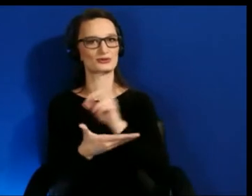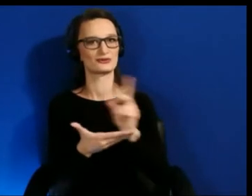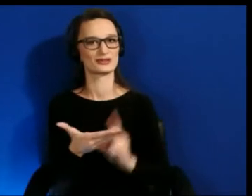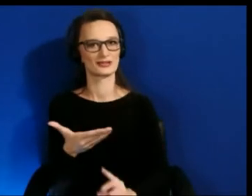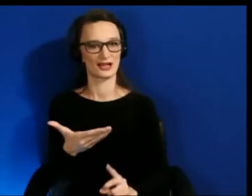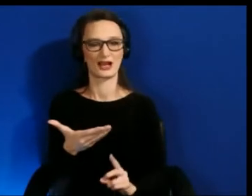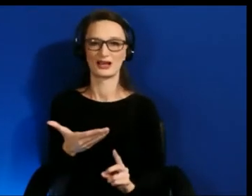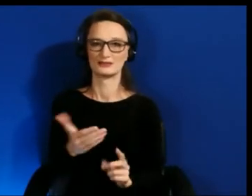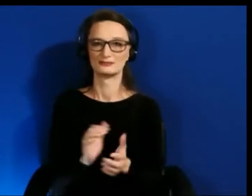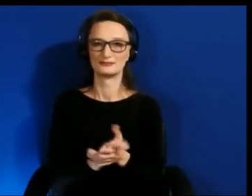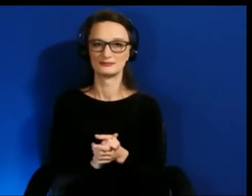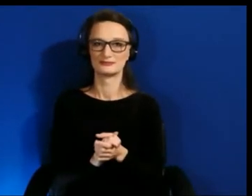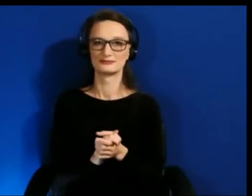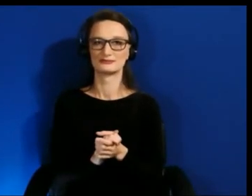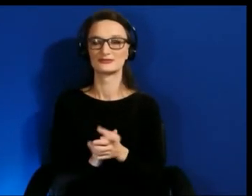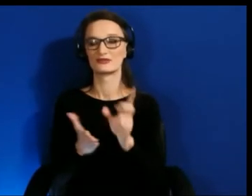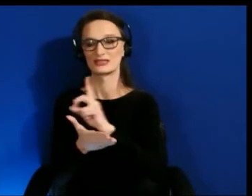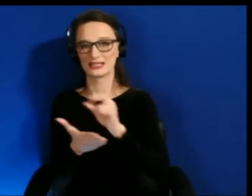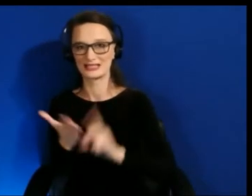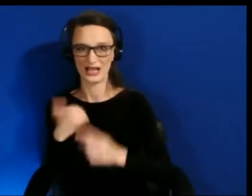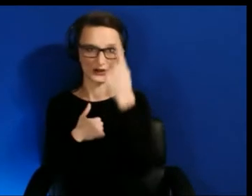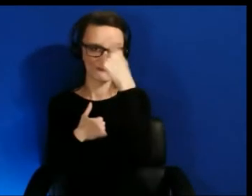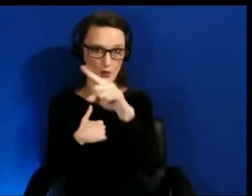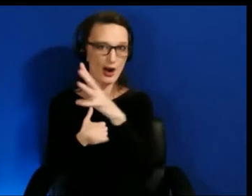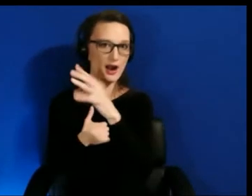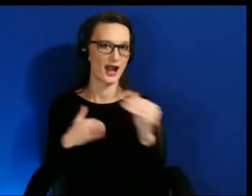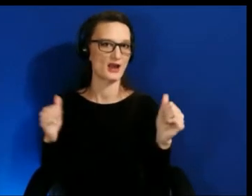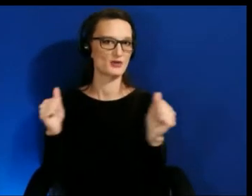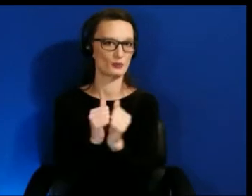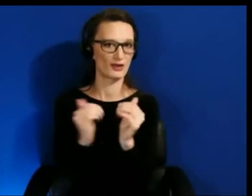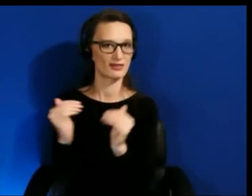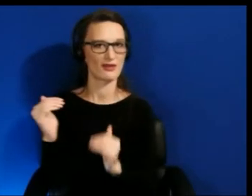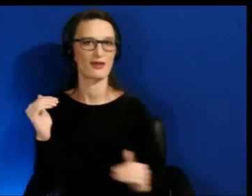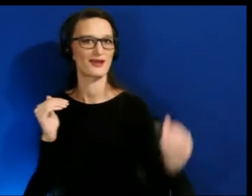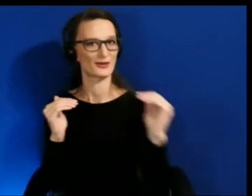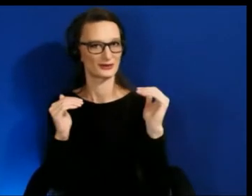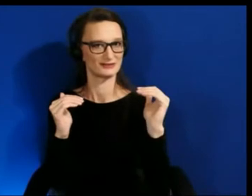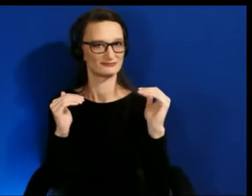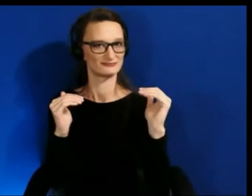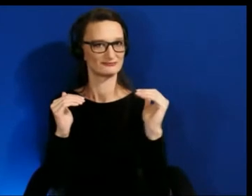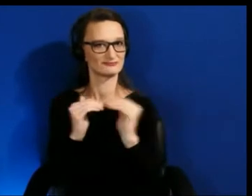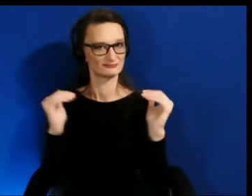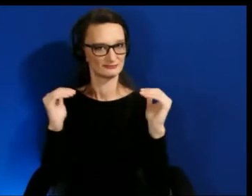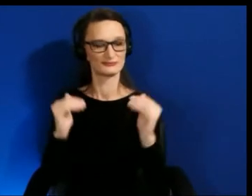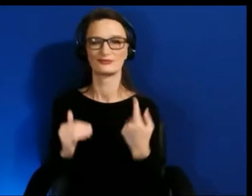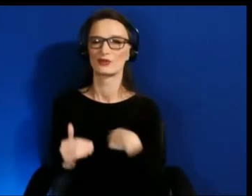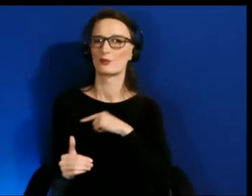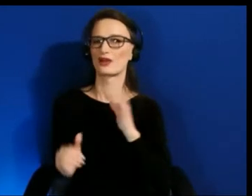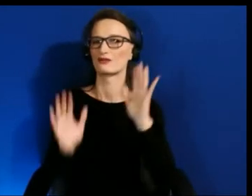and with equity. So we have a really wonderful group of people here today, and perspectives.